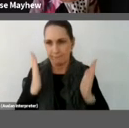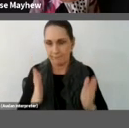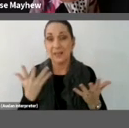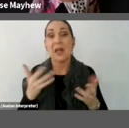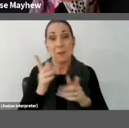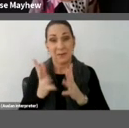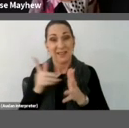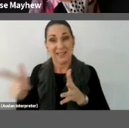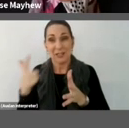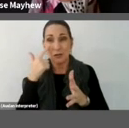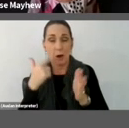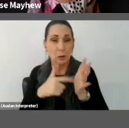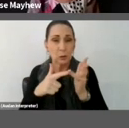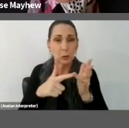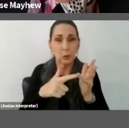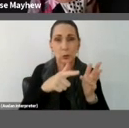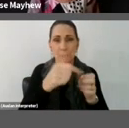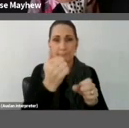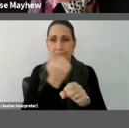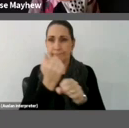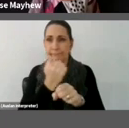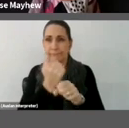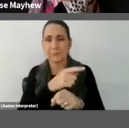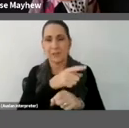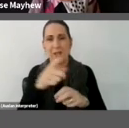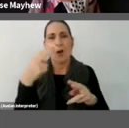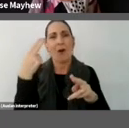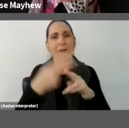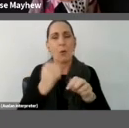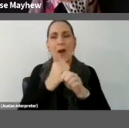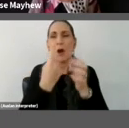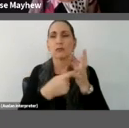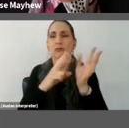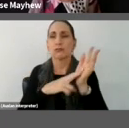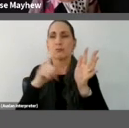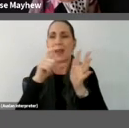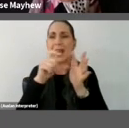centennial celebrations of Grand Central Station in New York City.